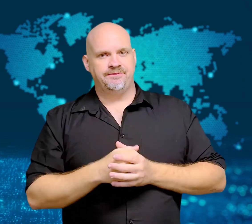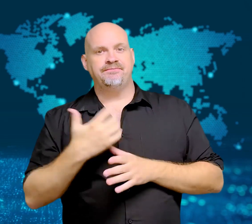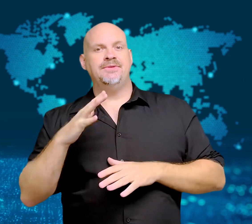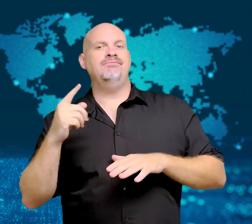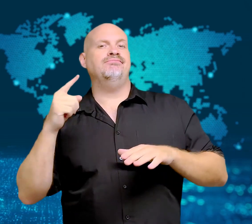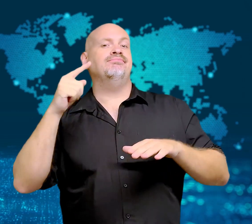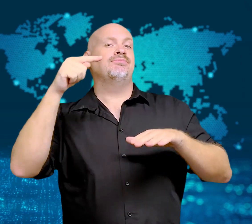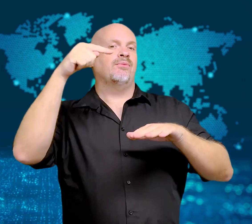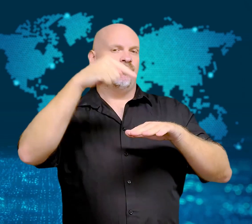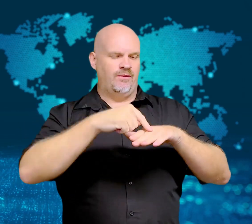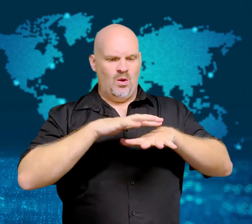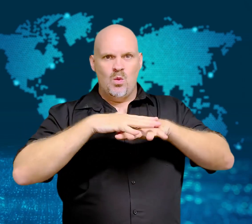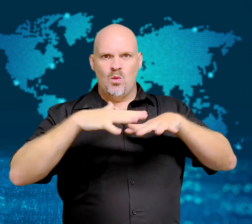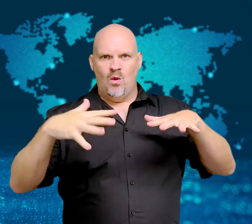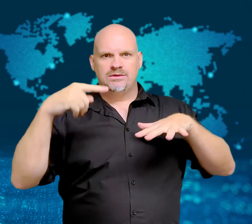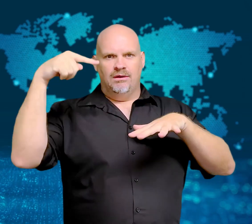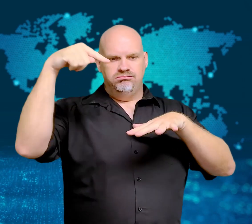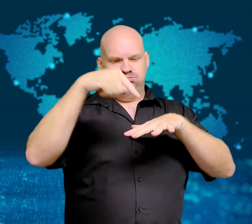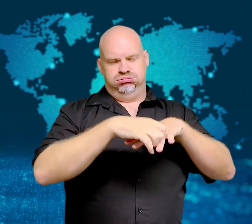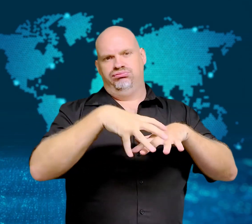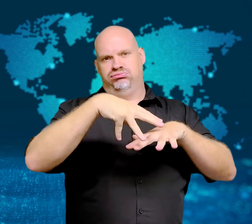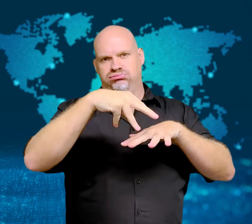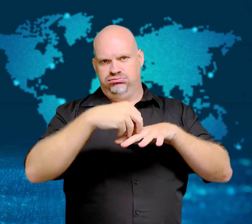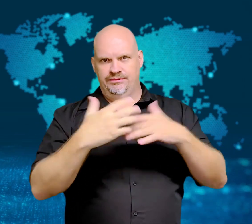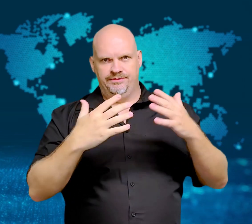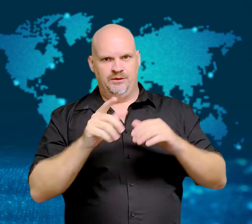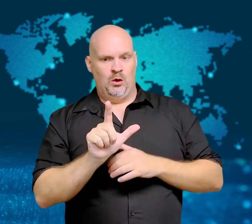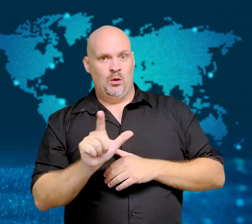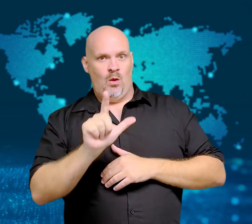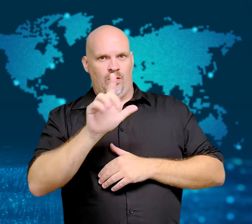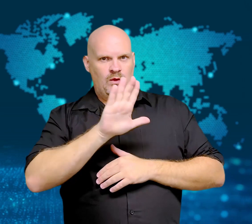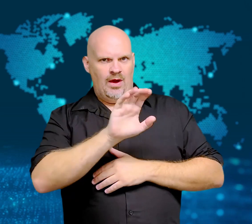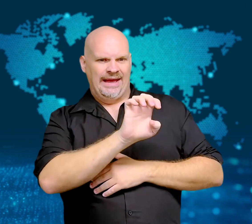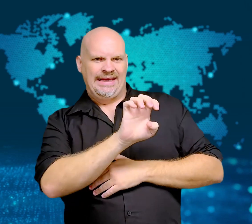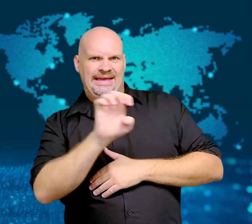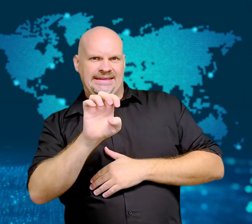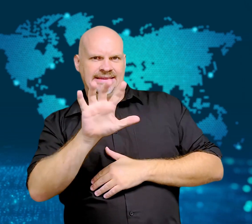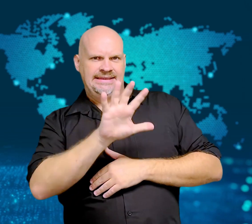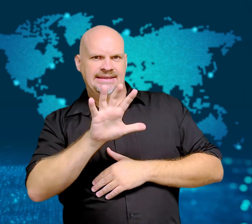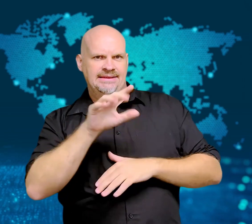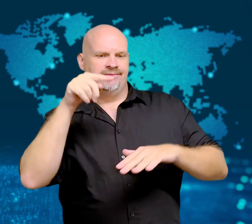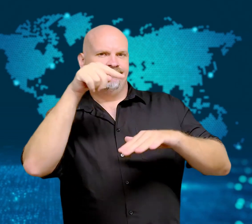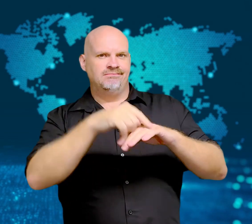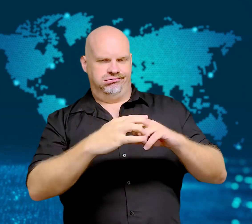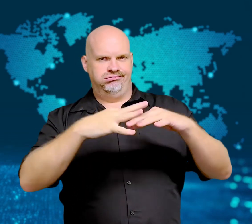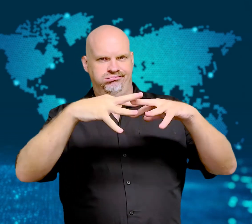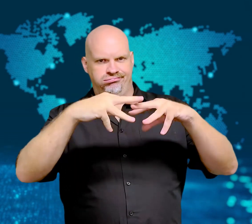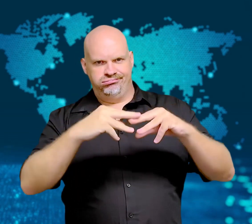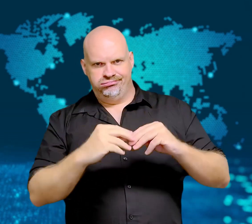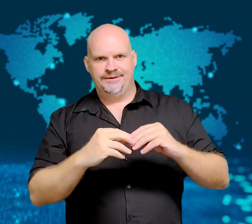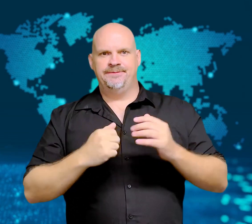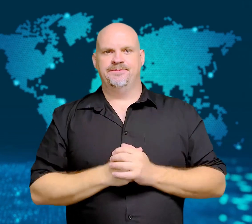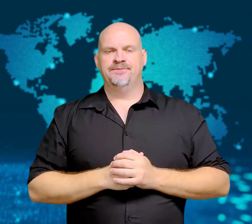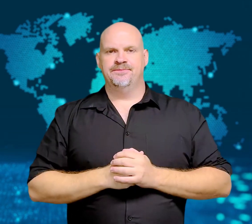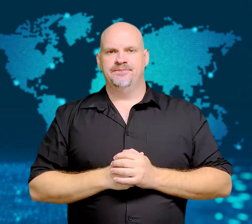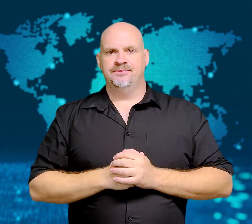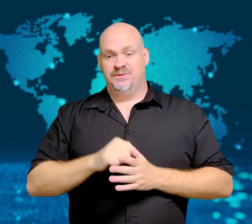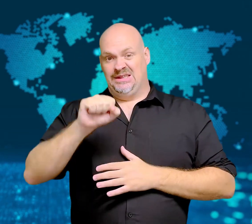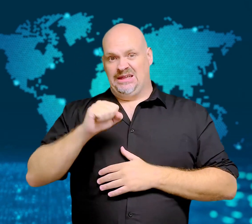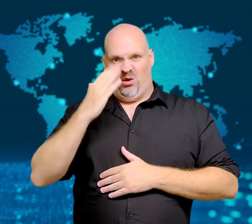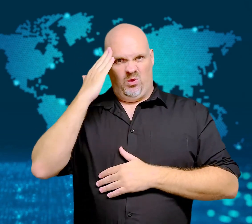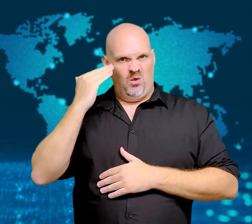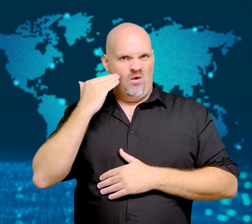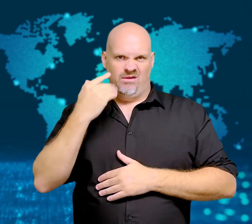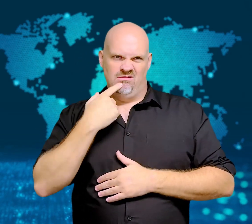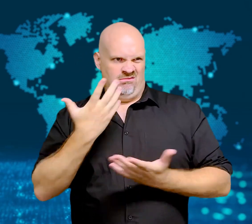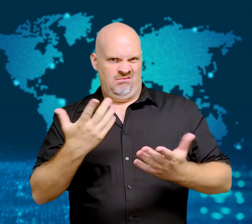South Korea condemned the launch, perceiving it as a threat to peace